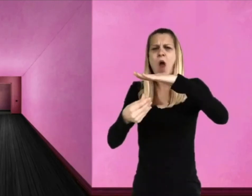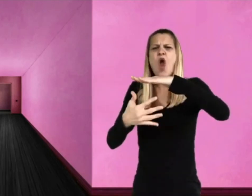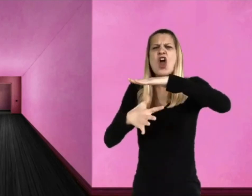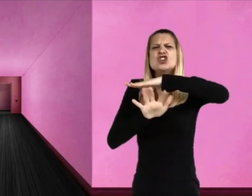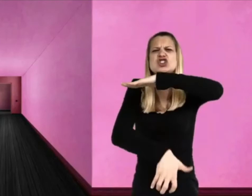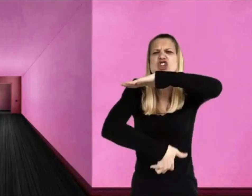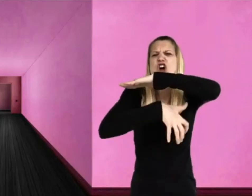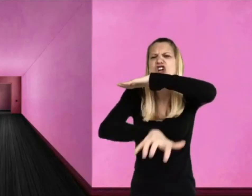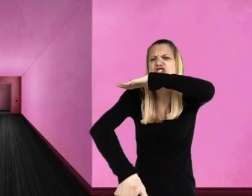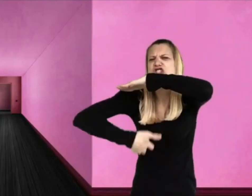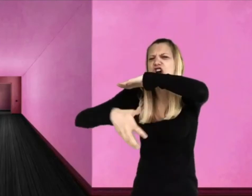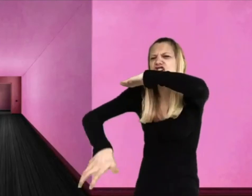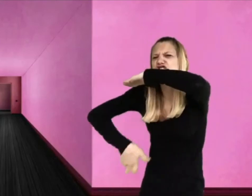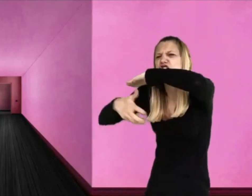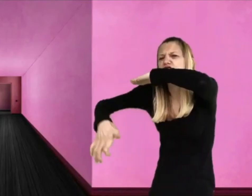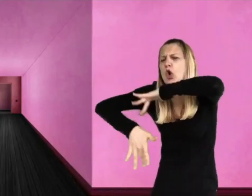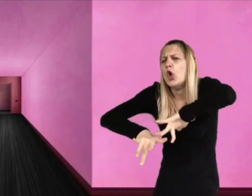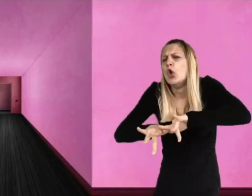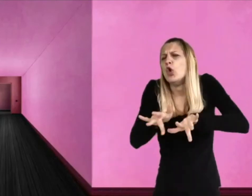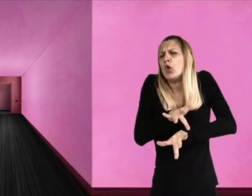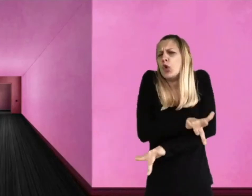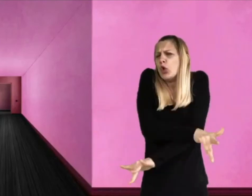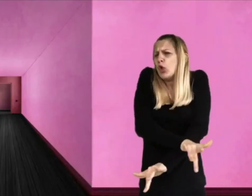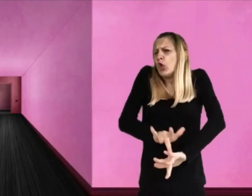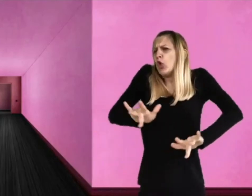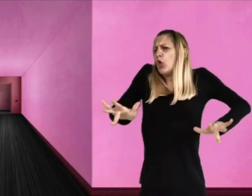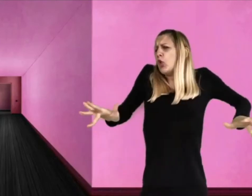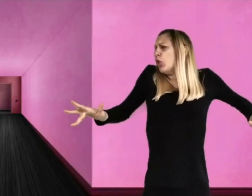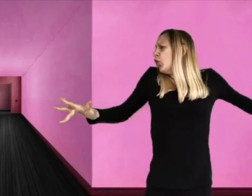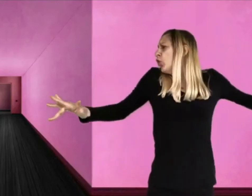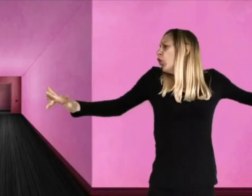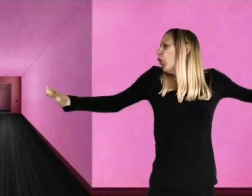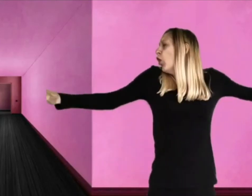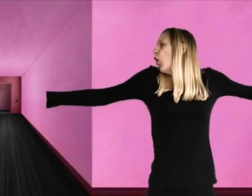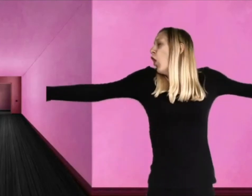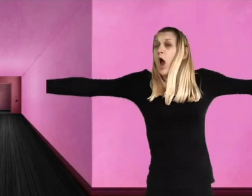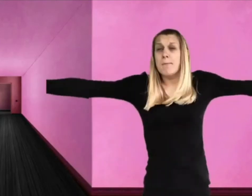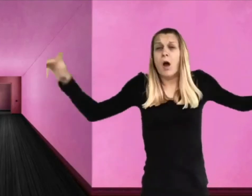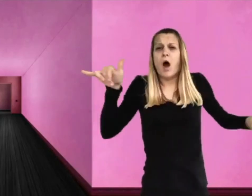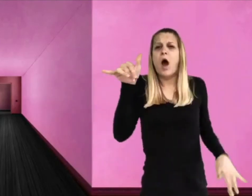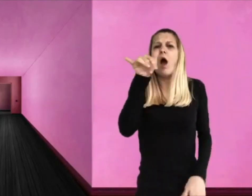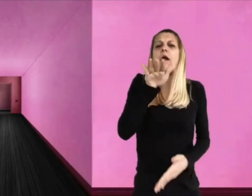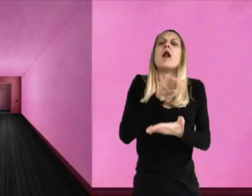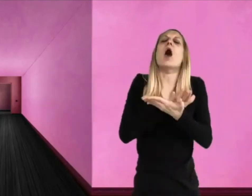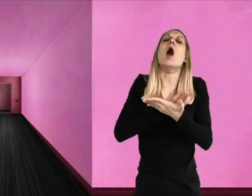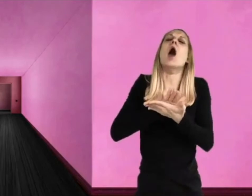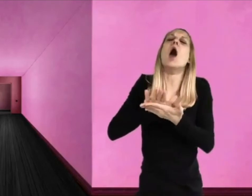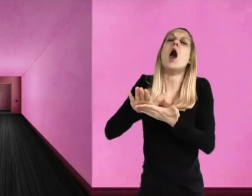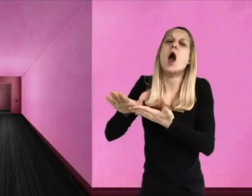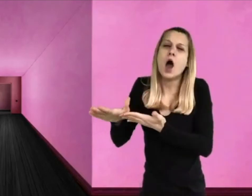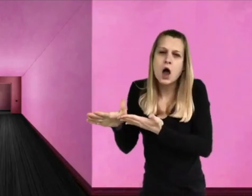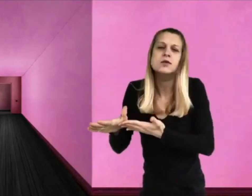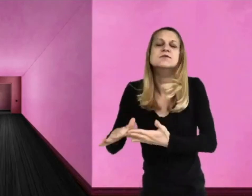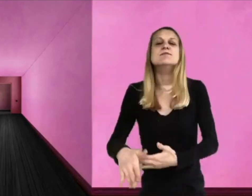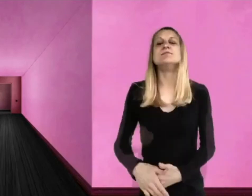There’s no limit — so long as I hollow it out. It is extremely nice and luxurious for sure."